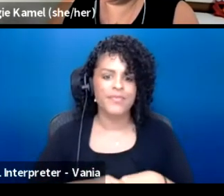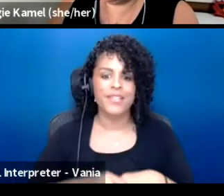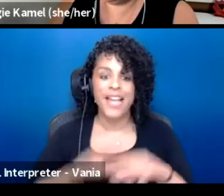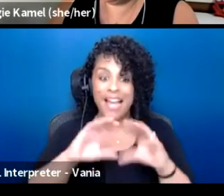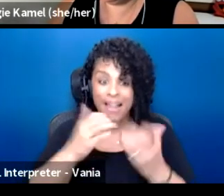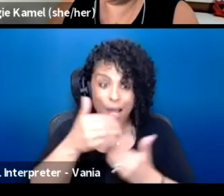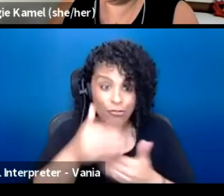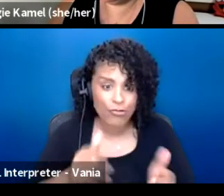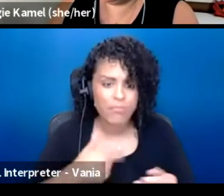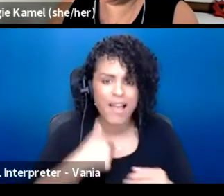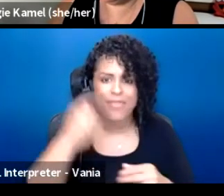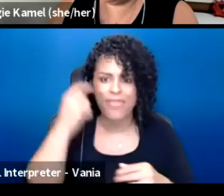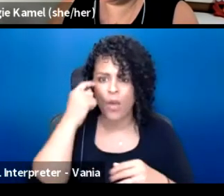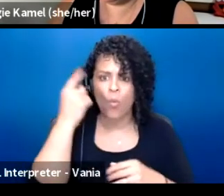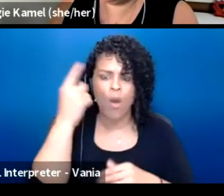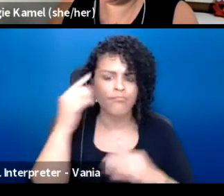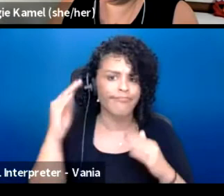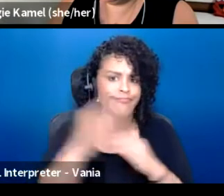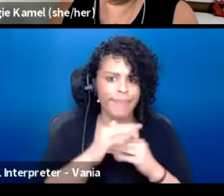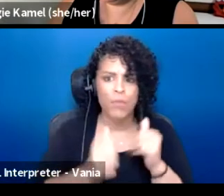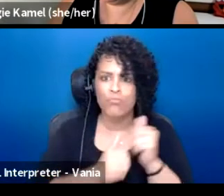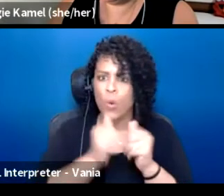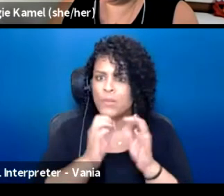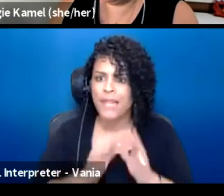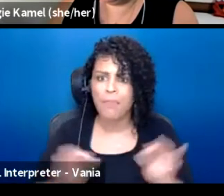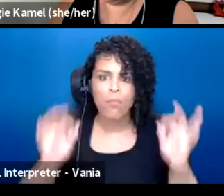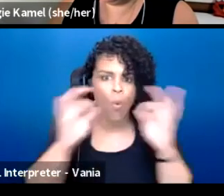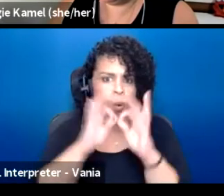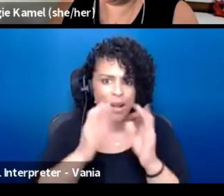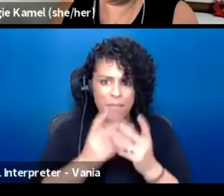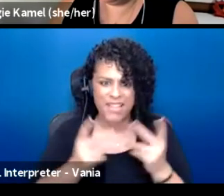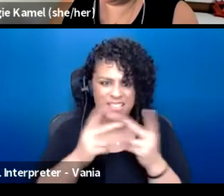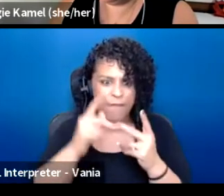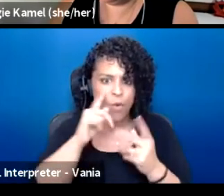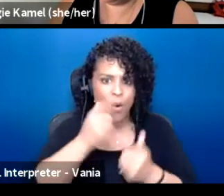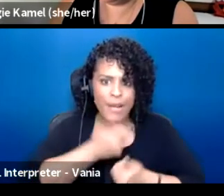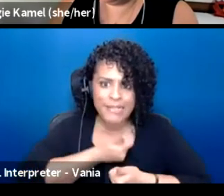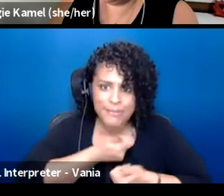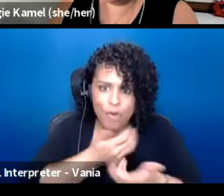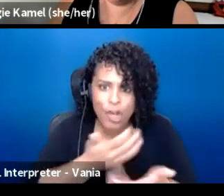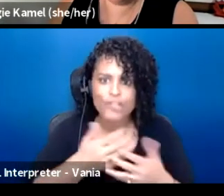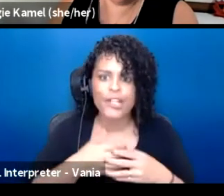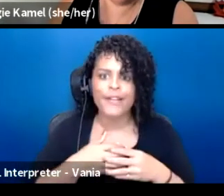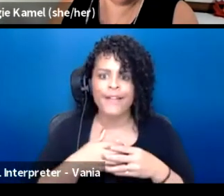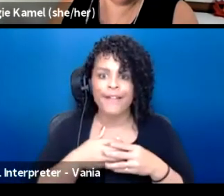And classrooms are, I think one of the most important places for expression, storytelling and learning,